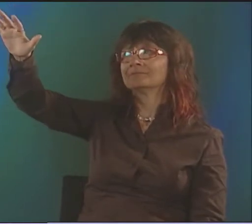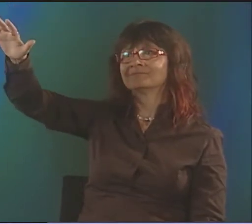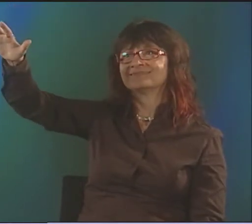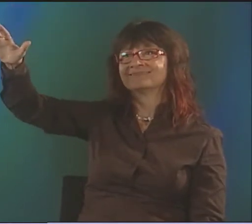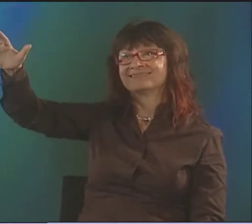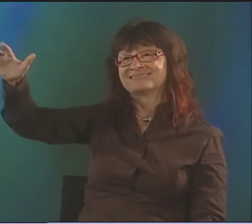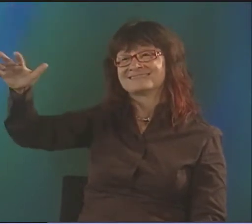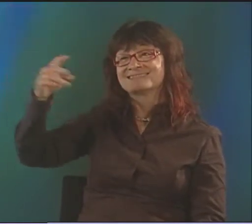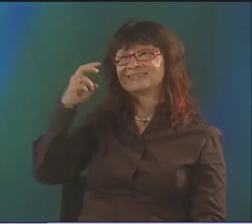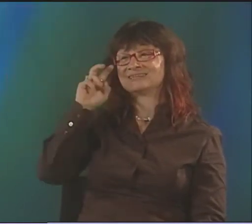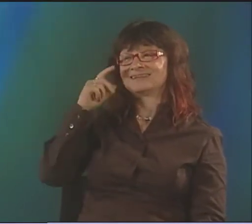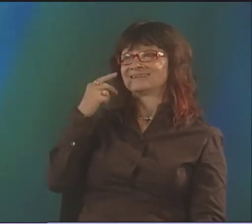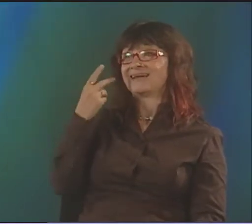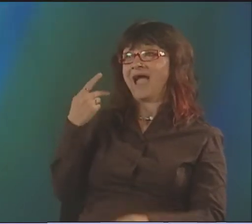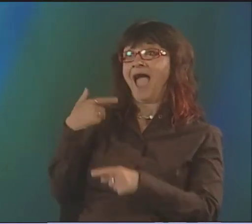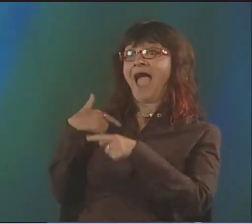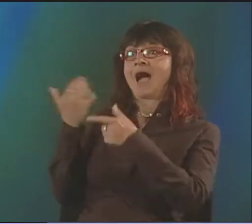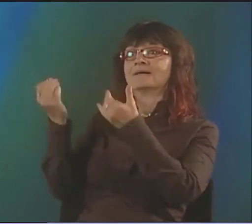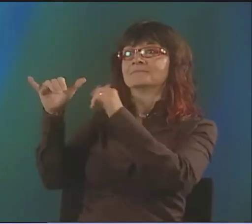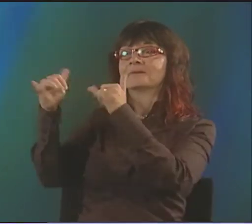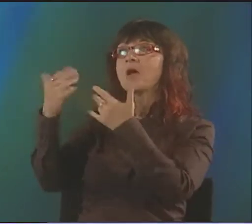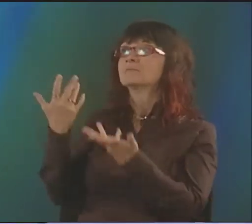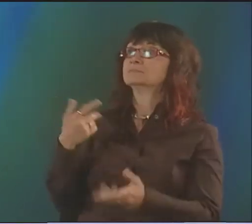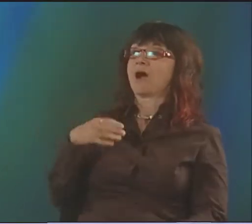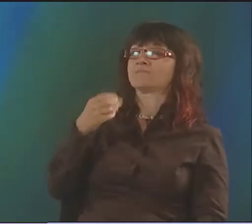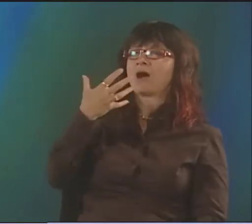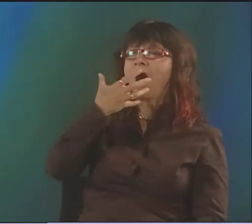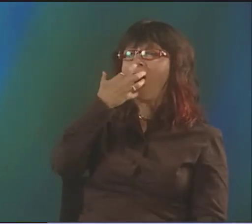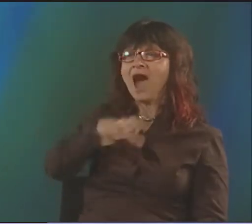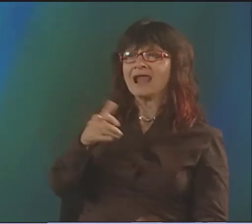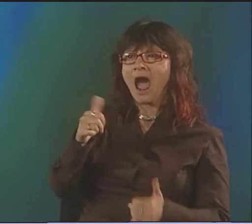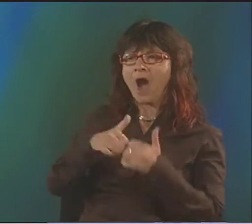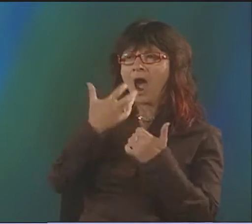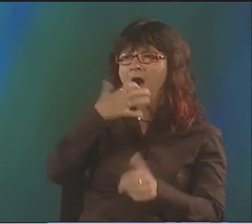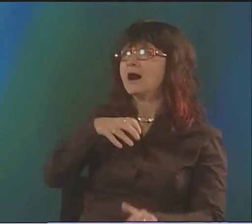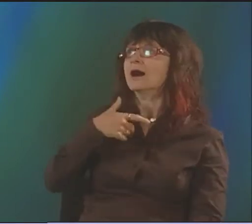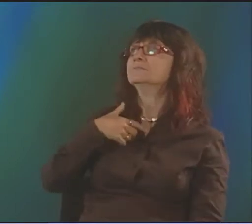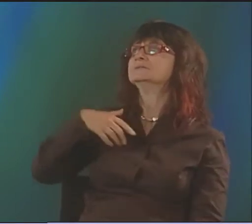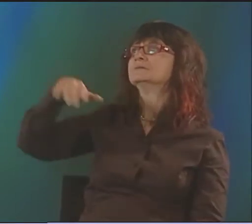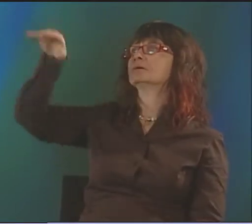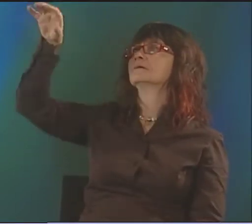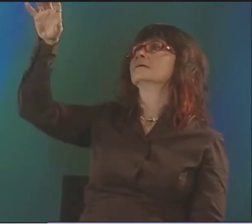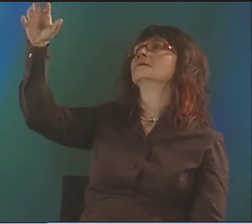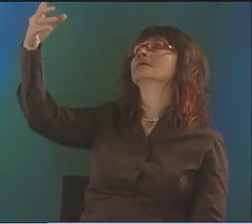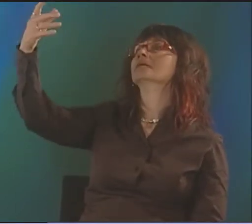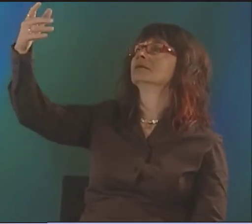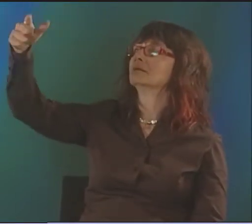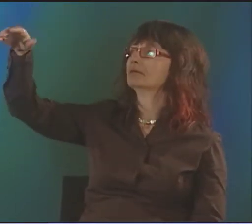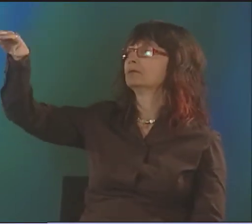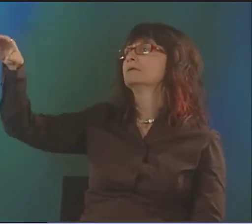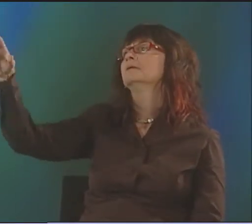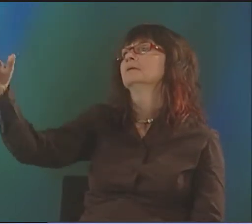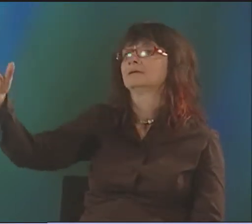OK. THERE YOU GO. YOU GOT A LEAF FALLING FROM THE TREE. HOW WOULD I SHOW IT'S COLD? SHOW IT SHUDDERING IN THE COLD.